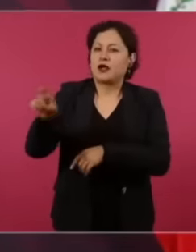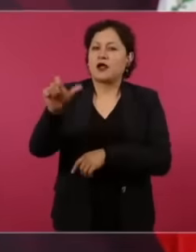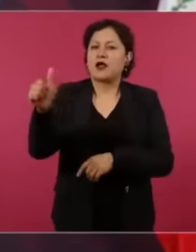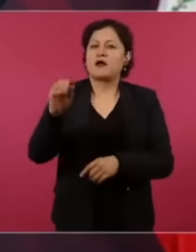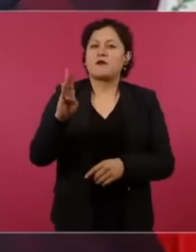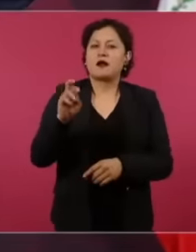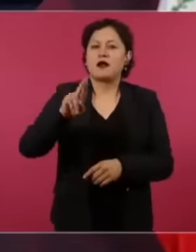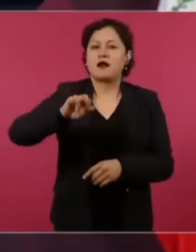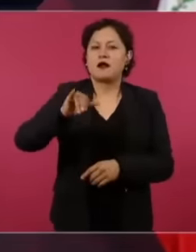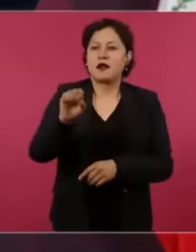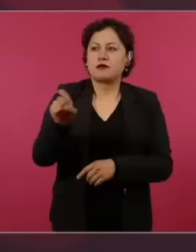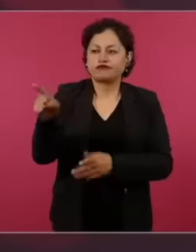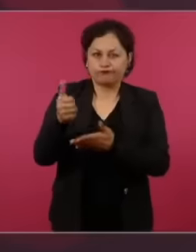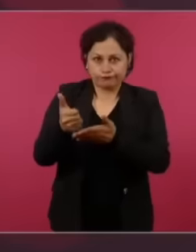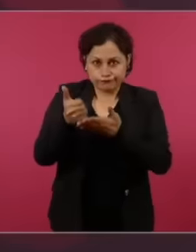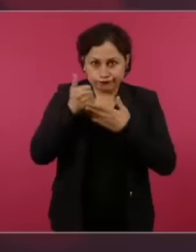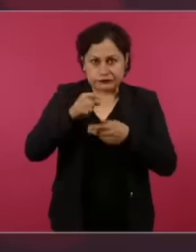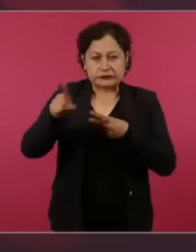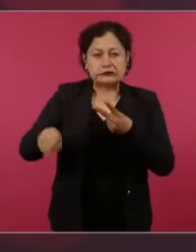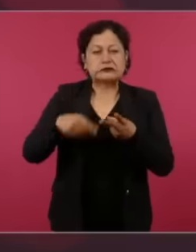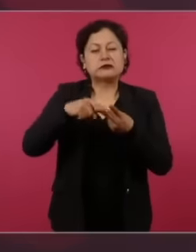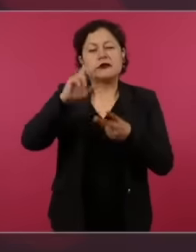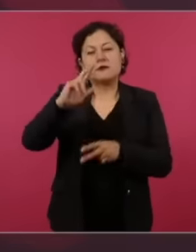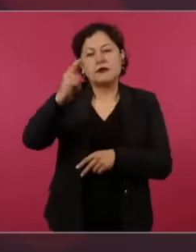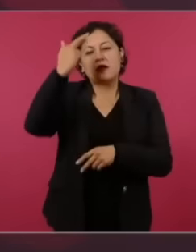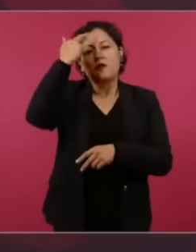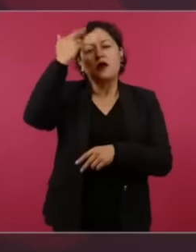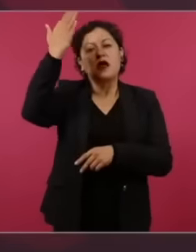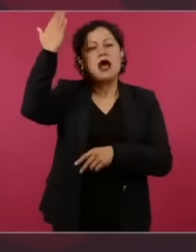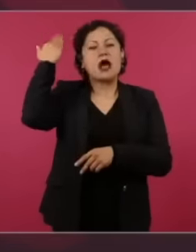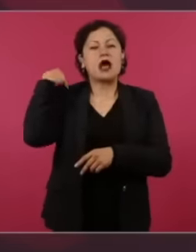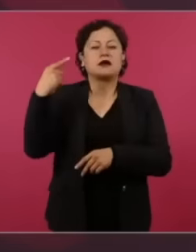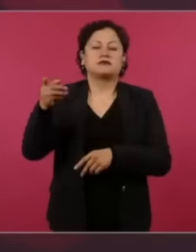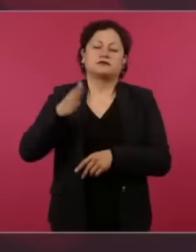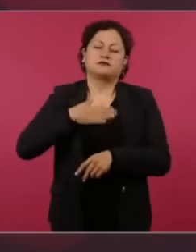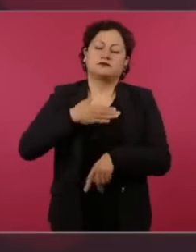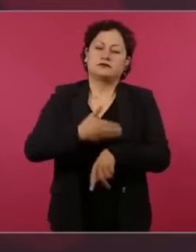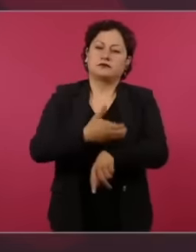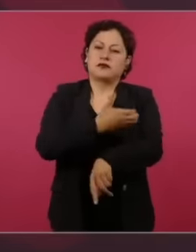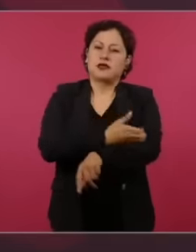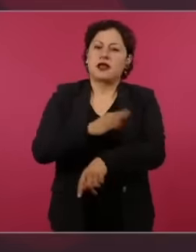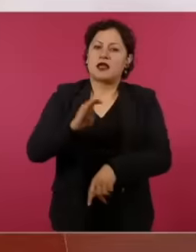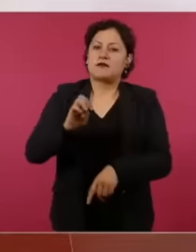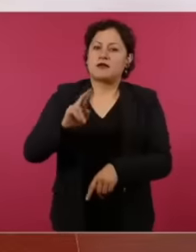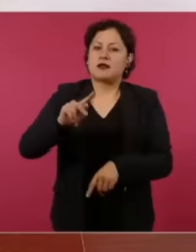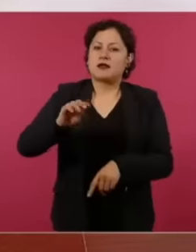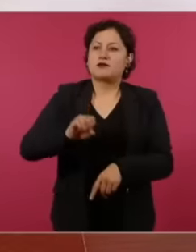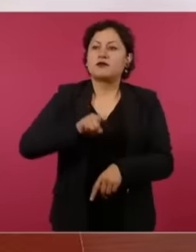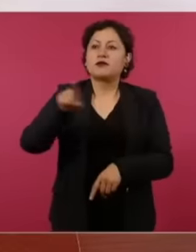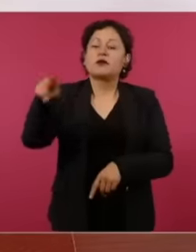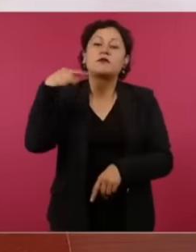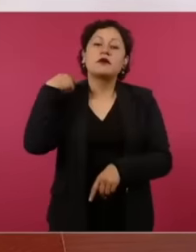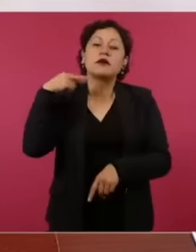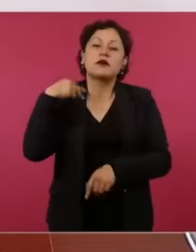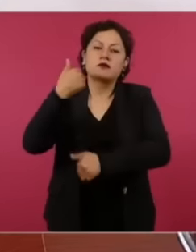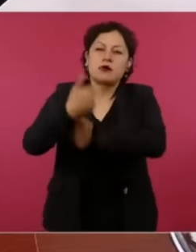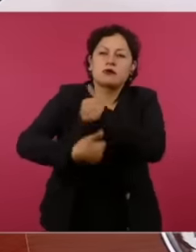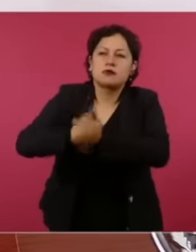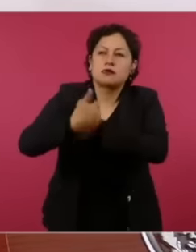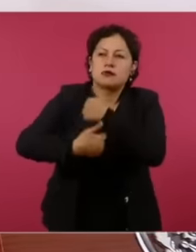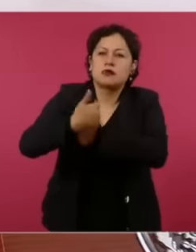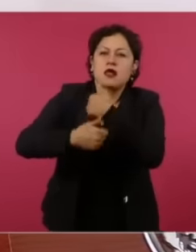Engineer Berto's campaign in Veracruz for the governorship. It was very difficult in the 90s.